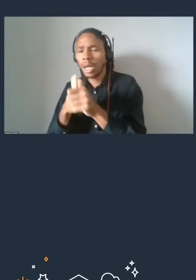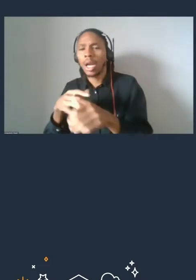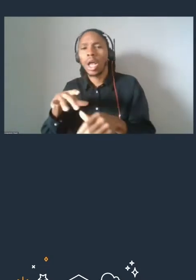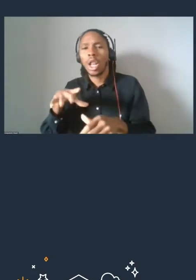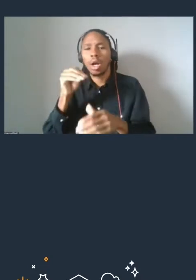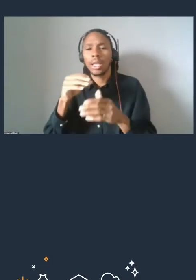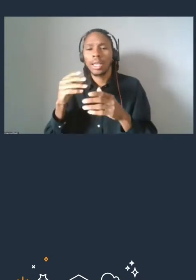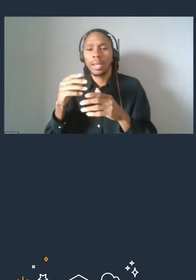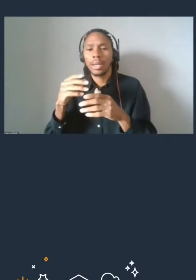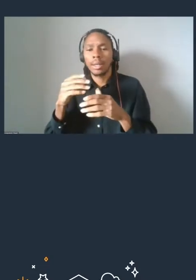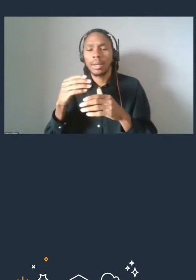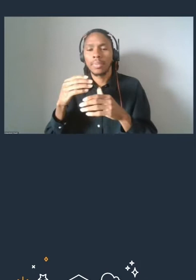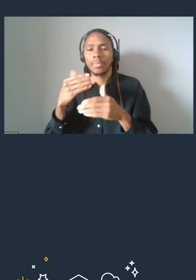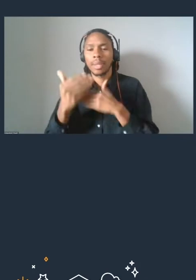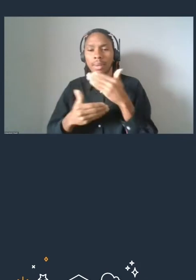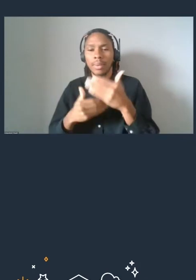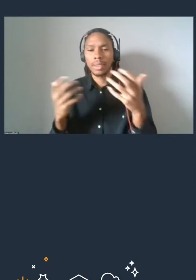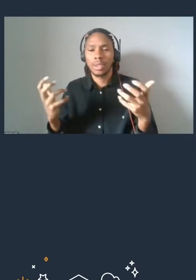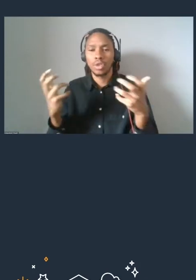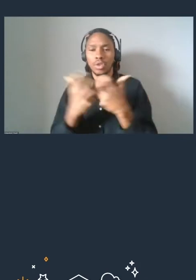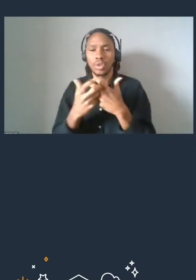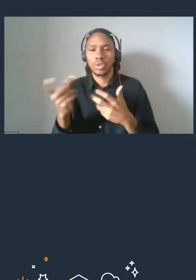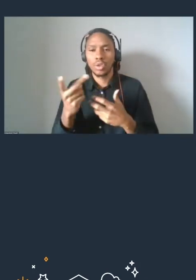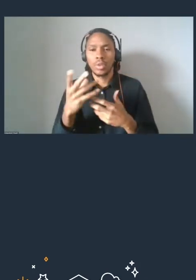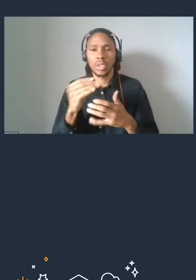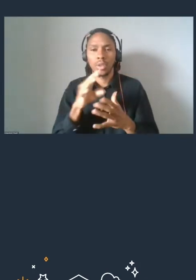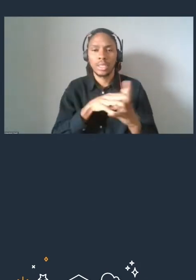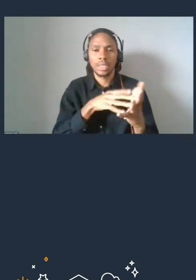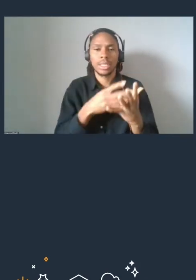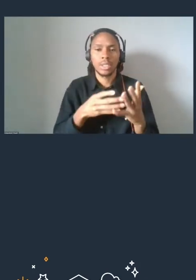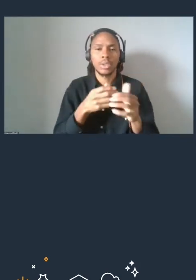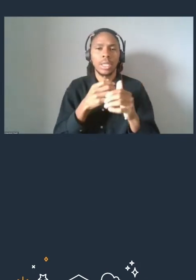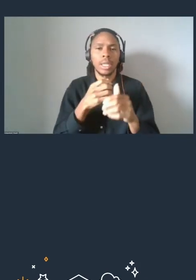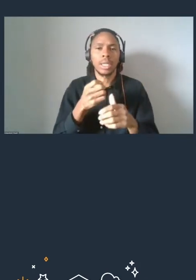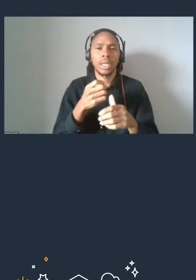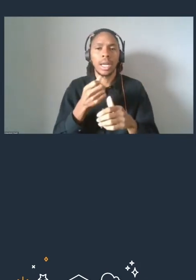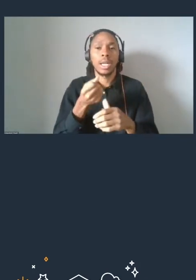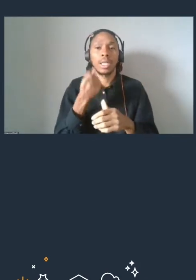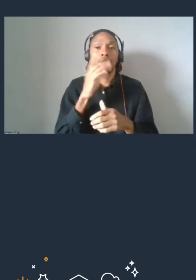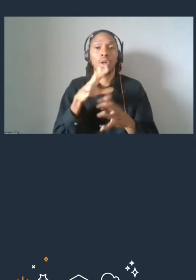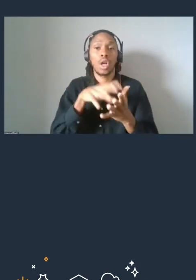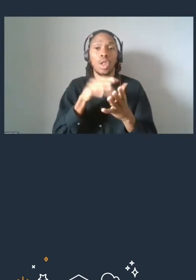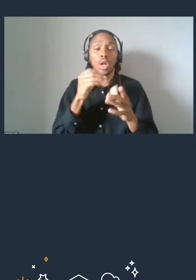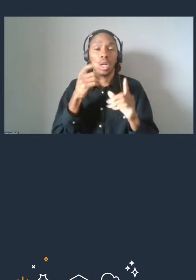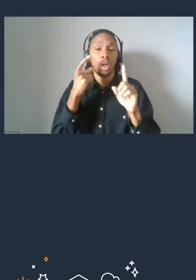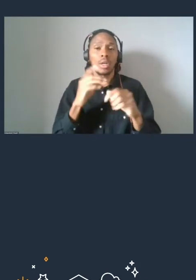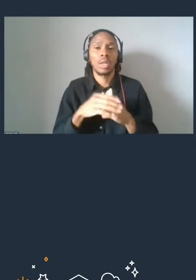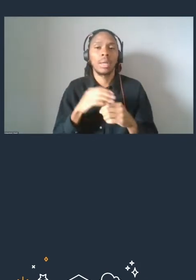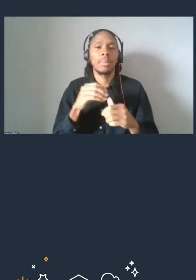and keep track of your learning goals that way. To give you a preview of what the content looks like,